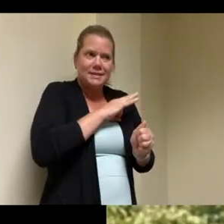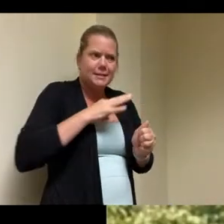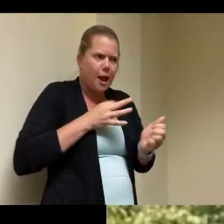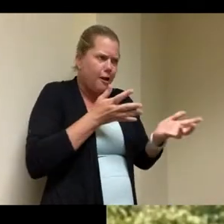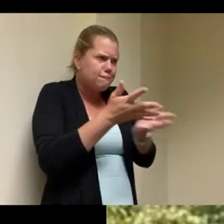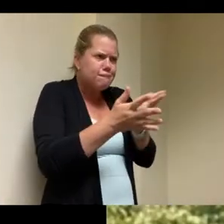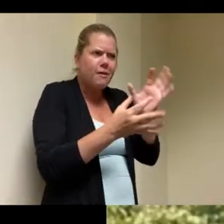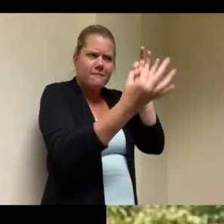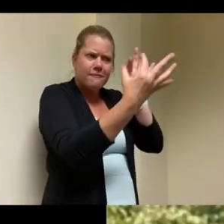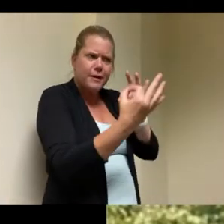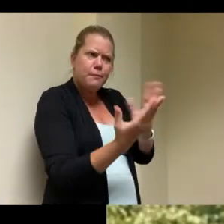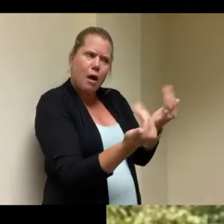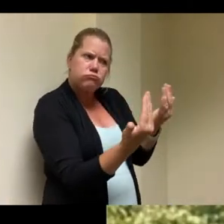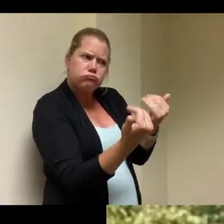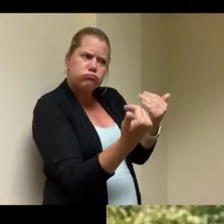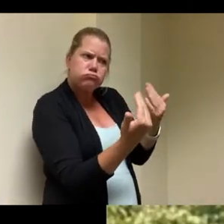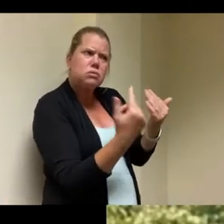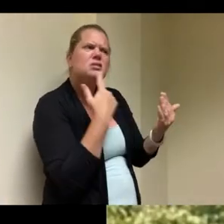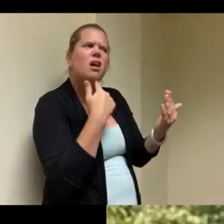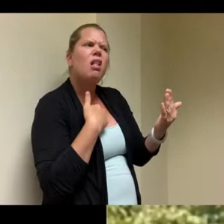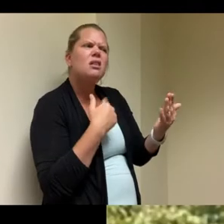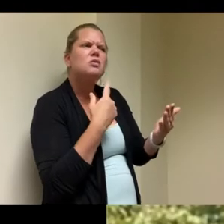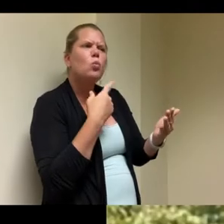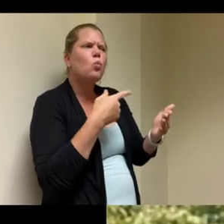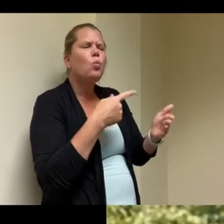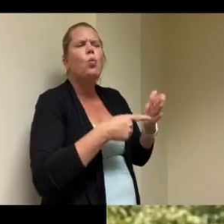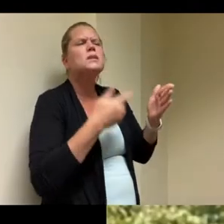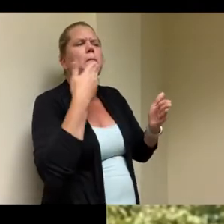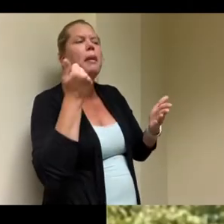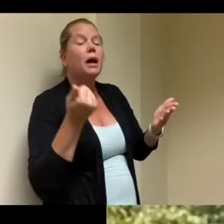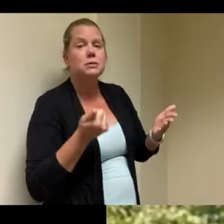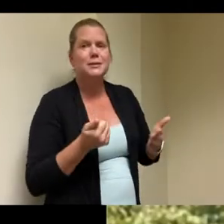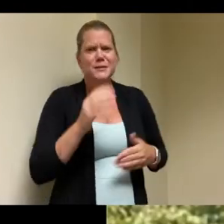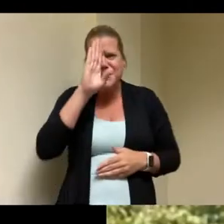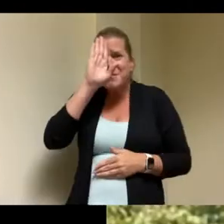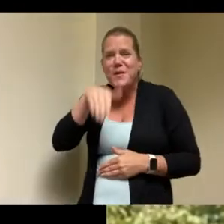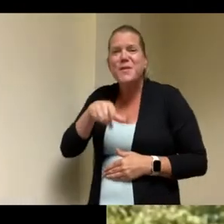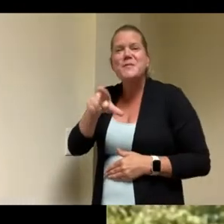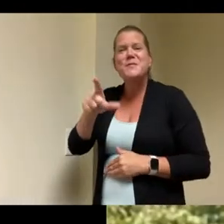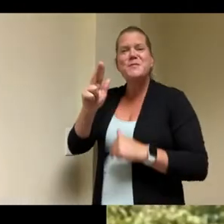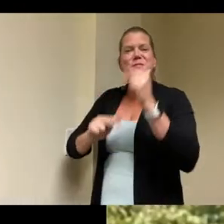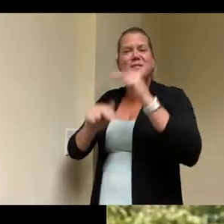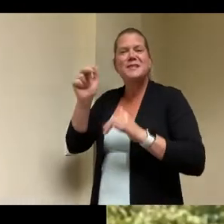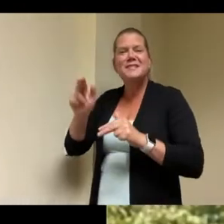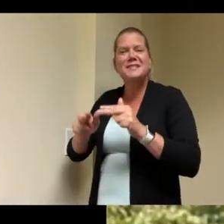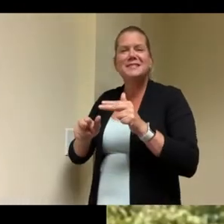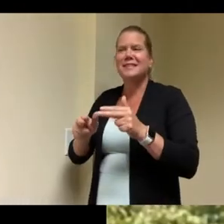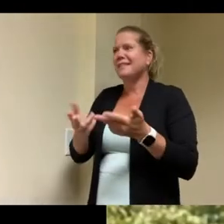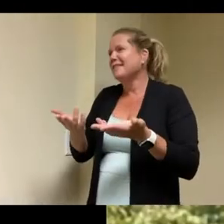working there to say hey you know this would have been better if this was there right it's always that thing after you finish remodeling your kitchen